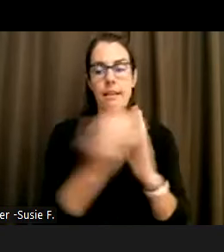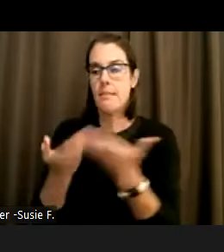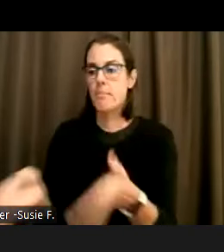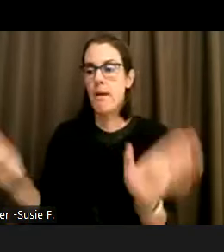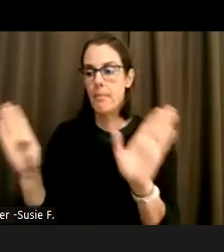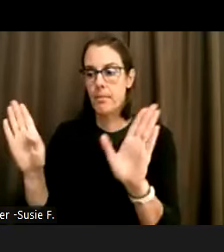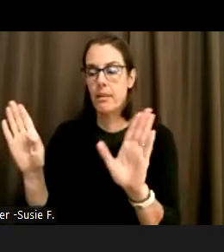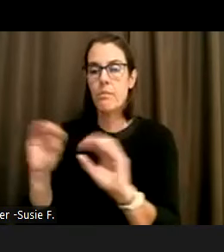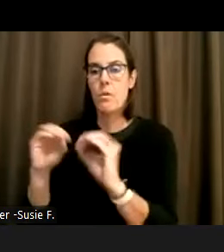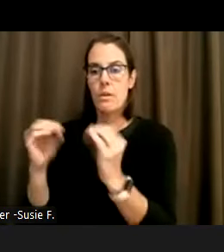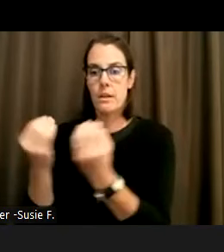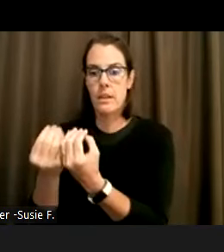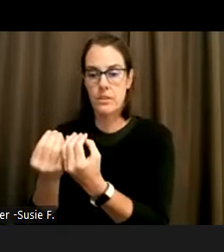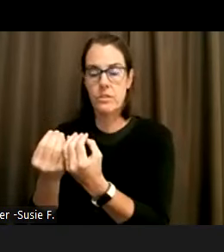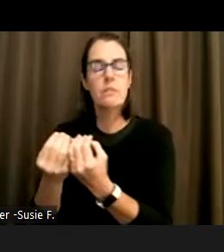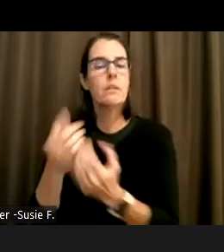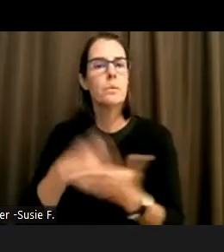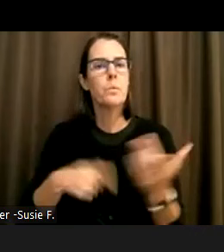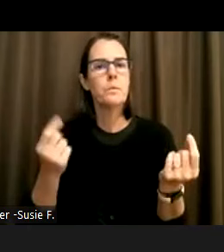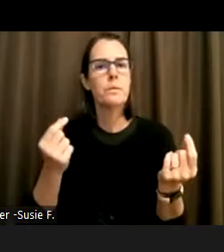serving individuals